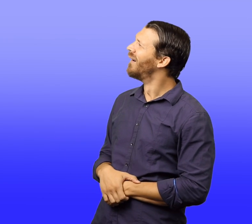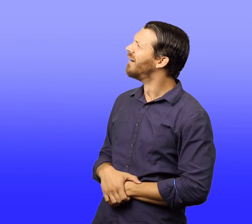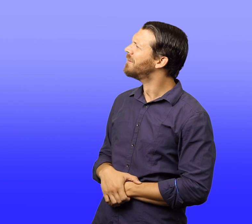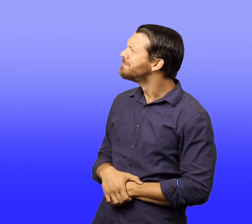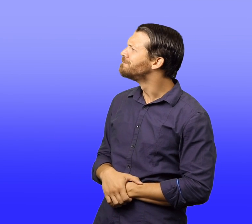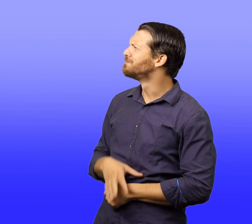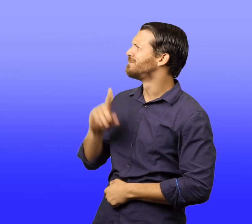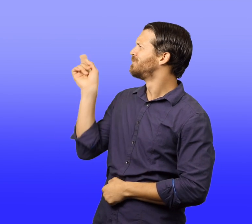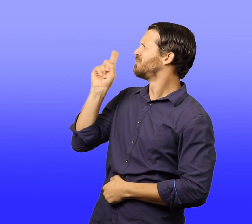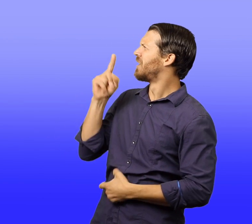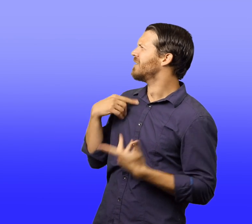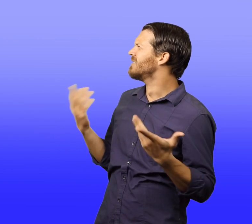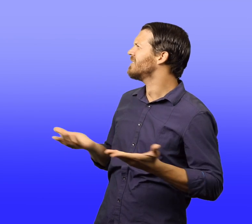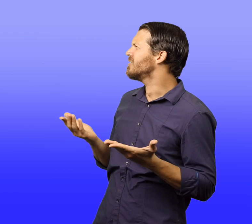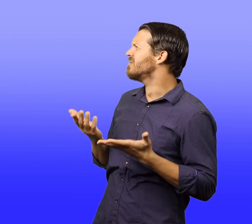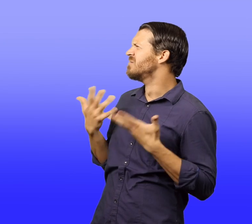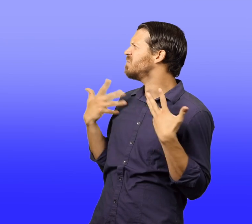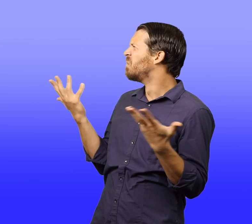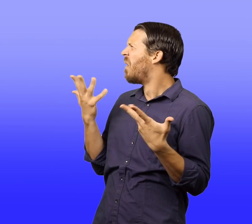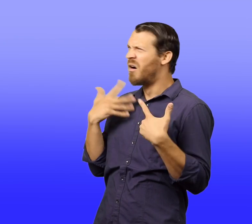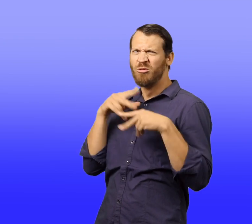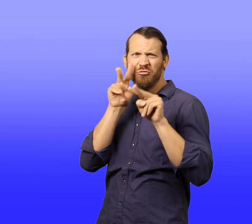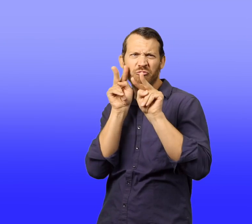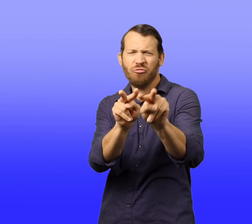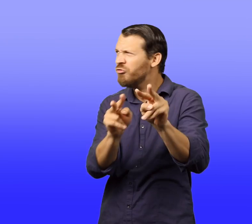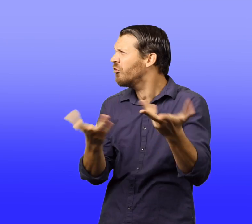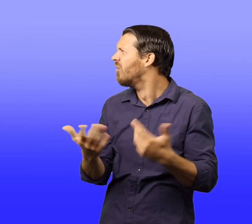"Good," replied Walter, who wondered where he had ended up this time.